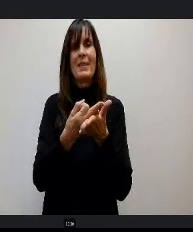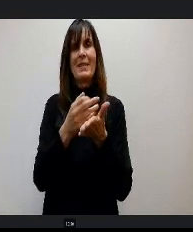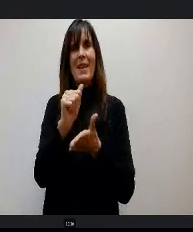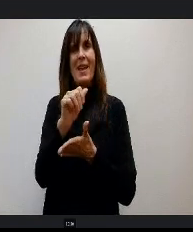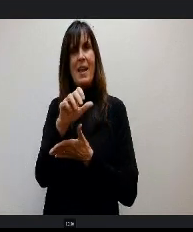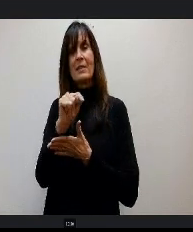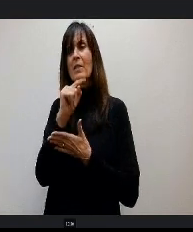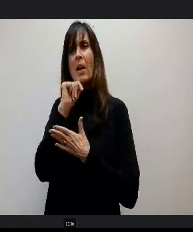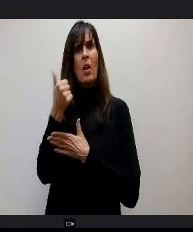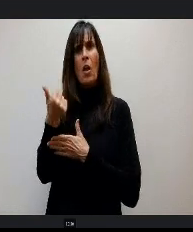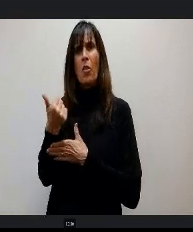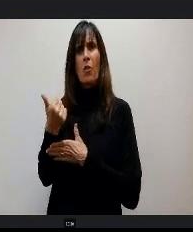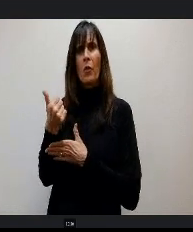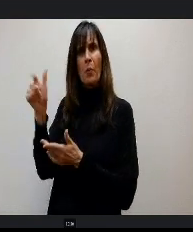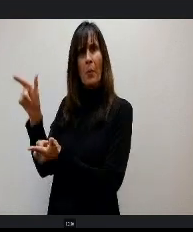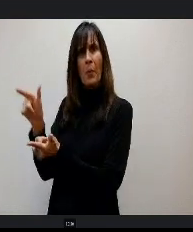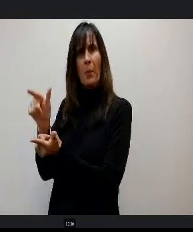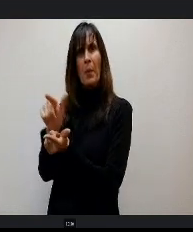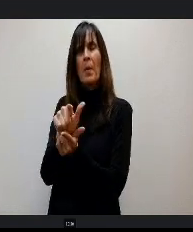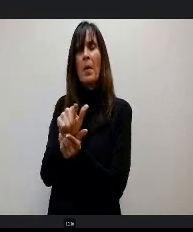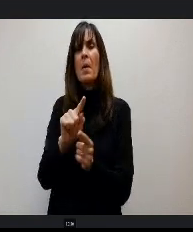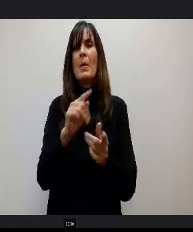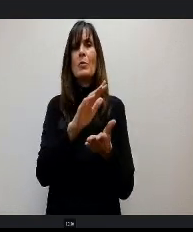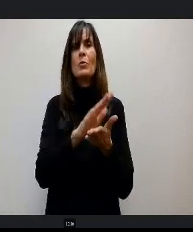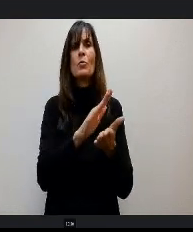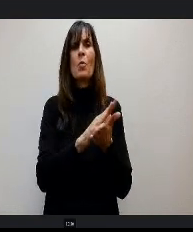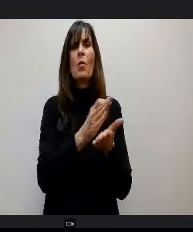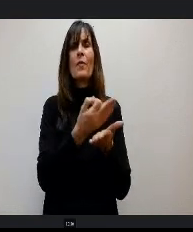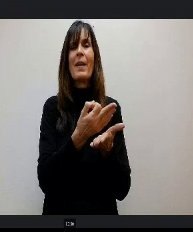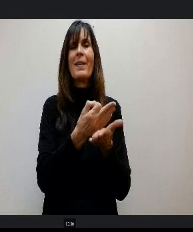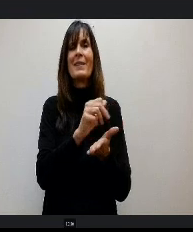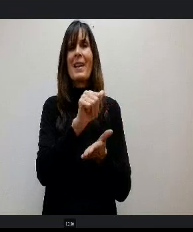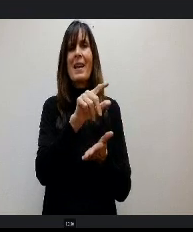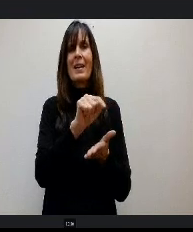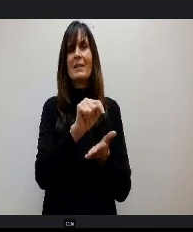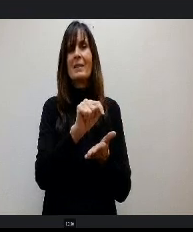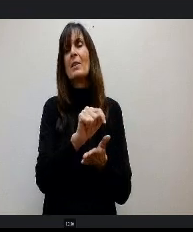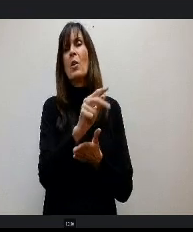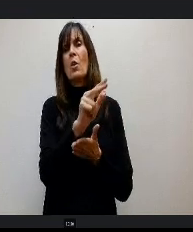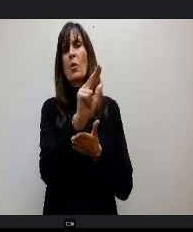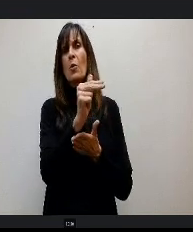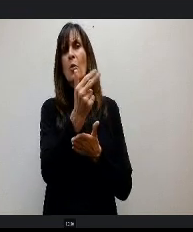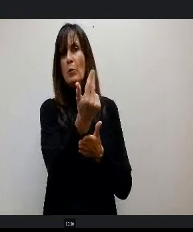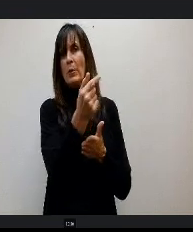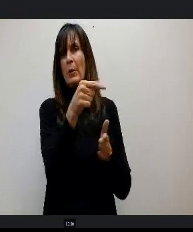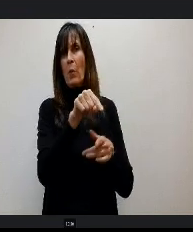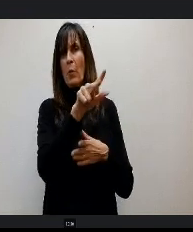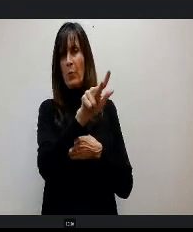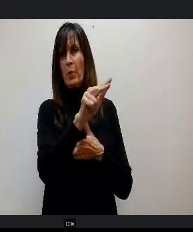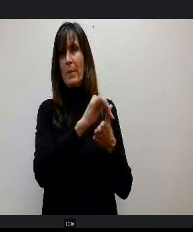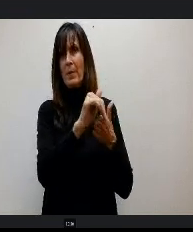Just School Finance Act is about 13.3. So you can see we're already a little